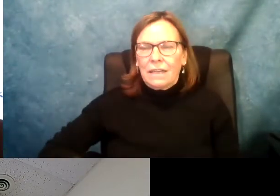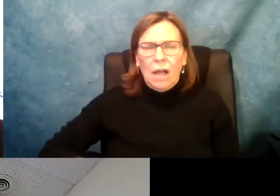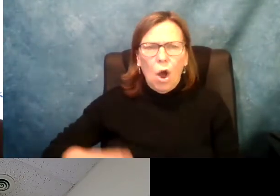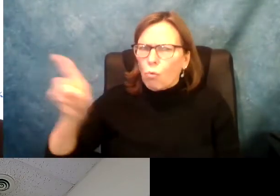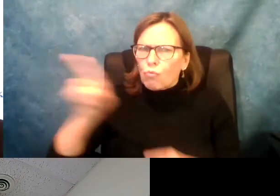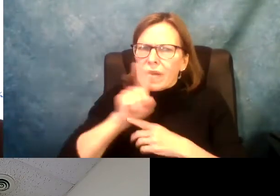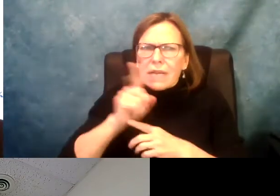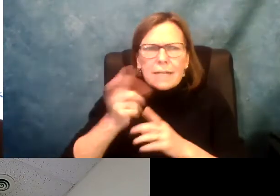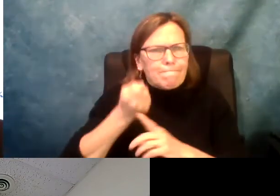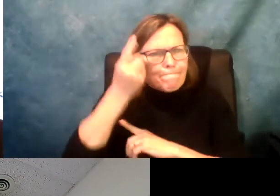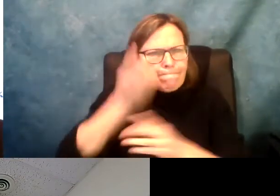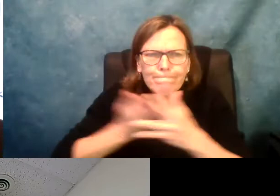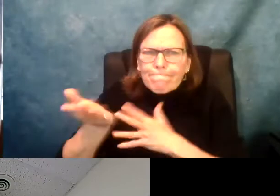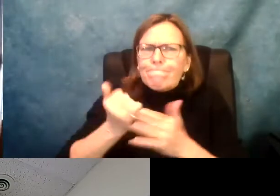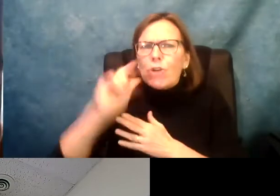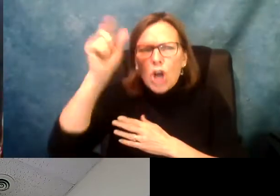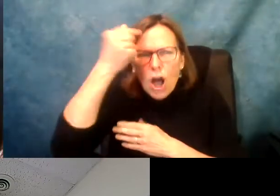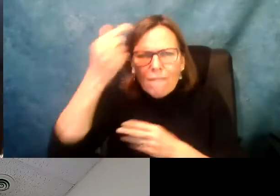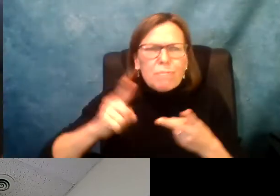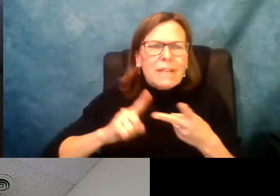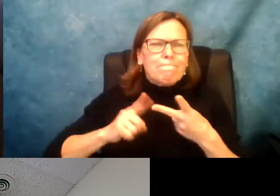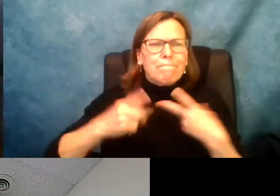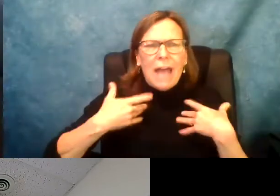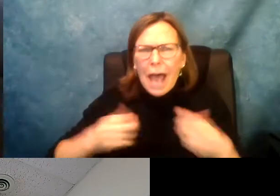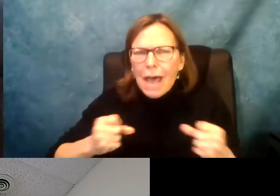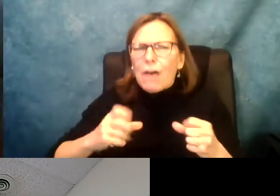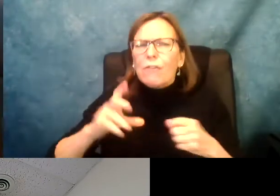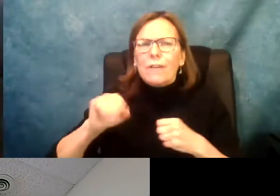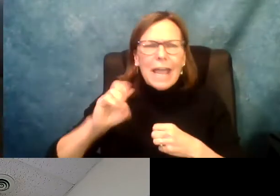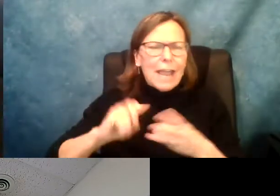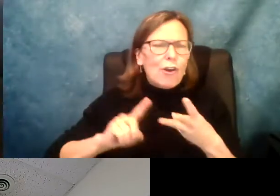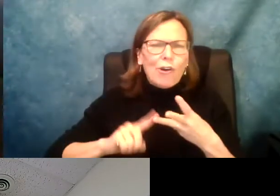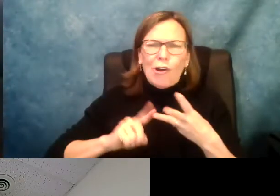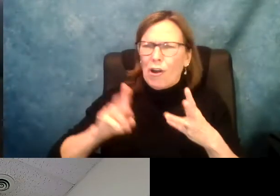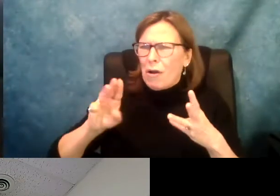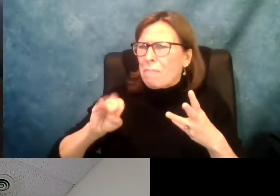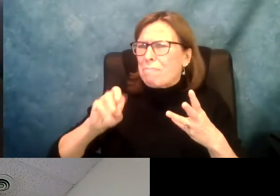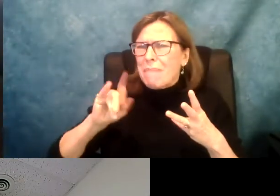have to speak, another great champion, someone who understands the importance of government, understands the